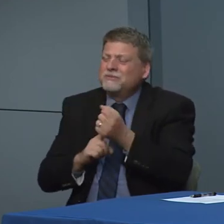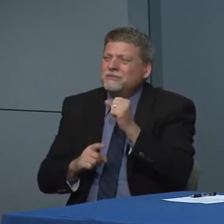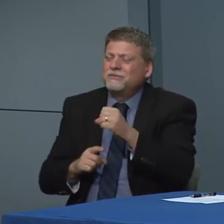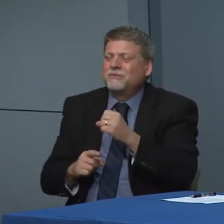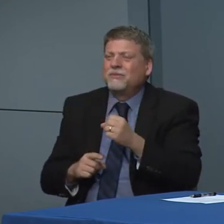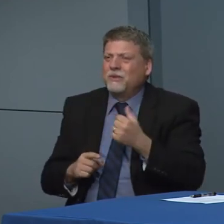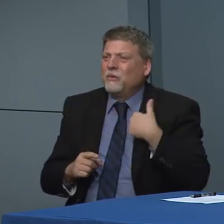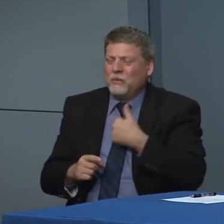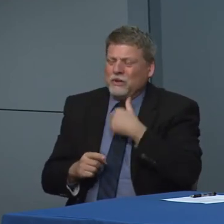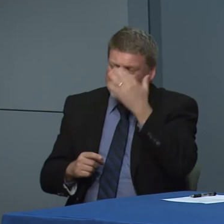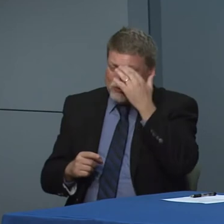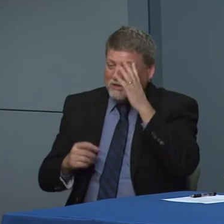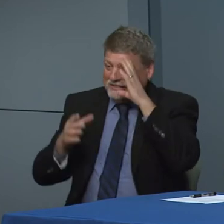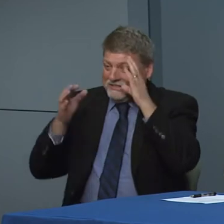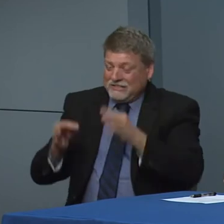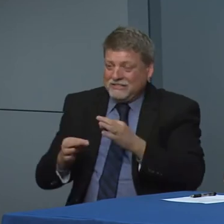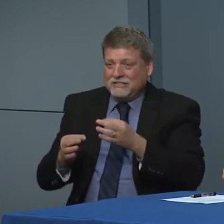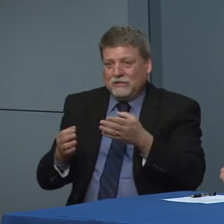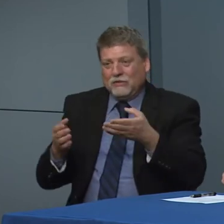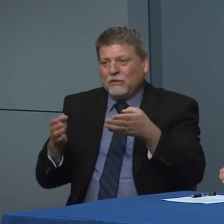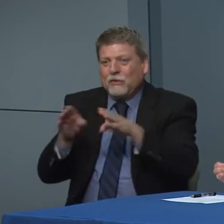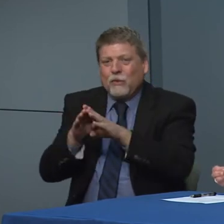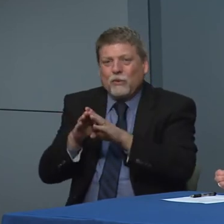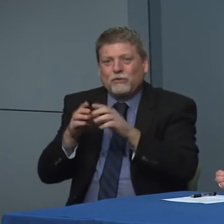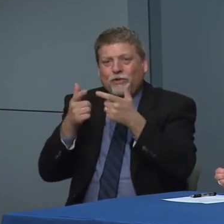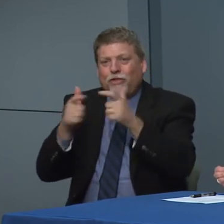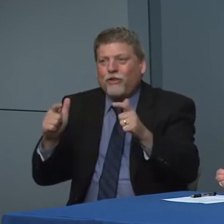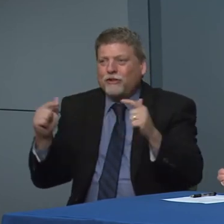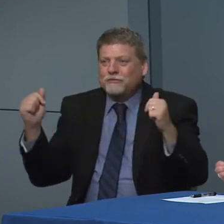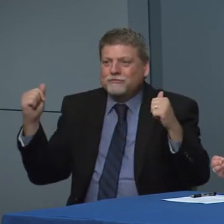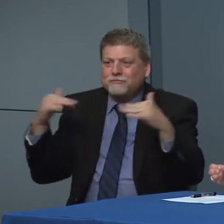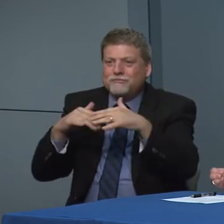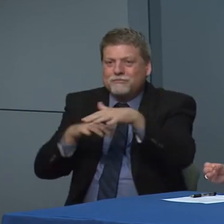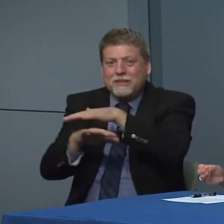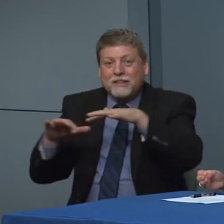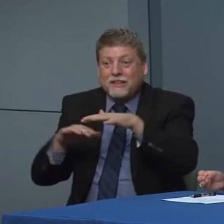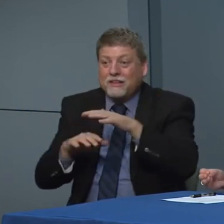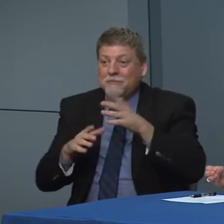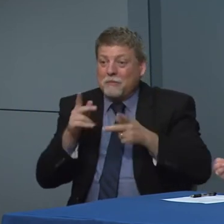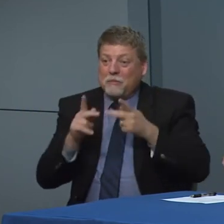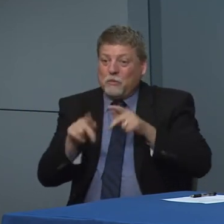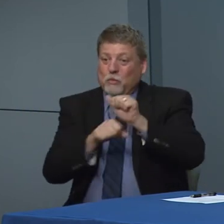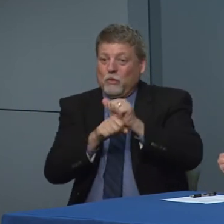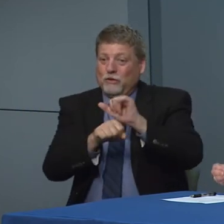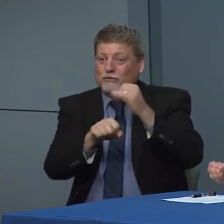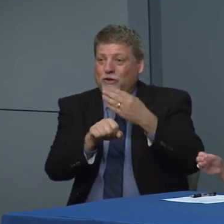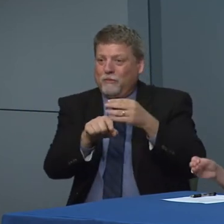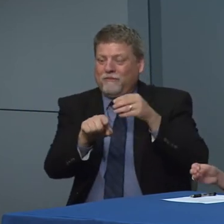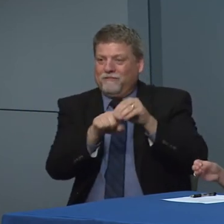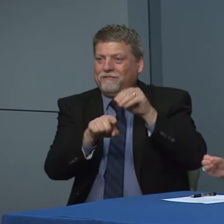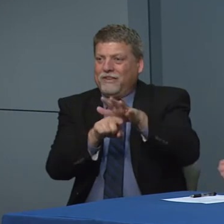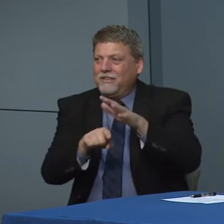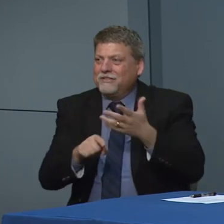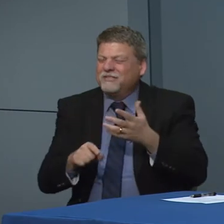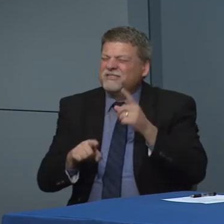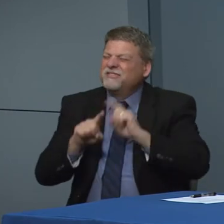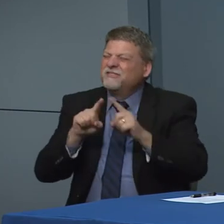our state. And and we know that we want to be able to support folks as we keep them safe. So there's going to be a number